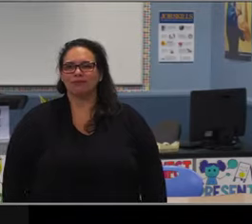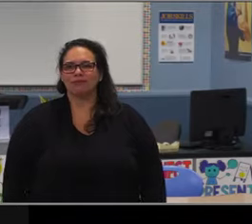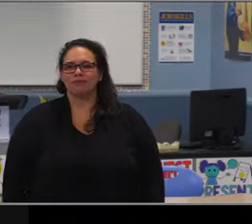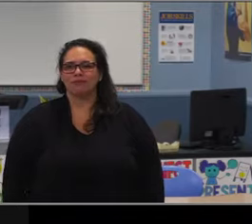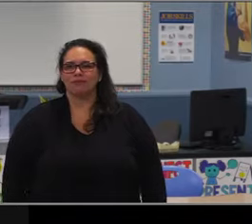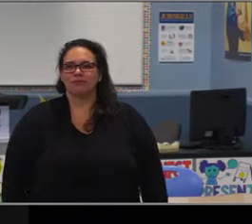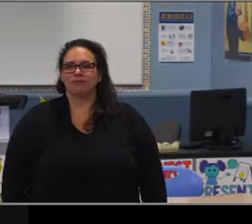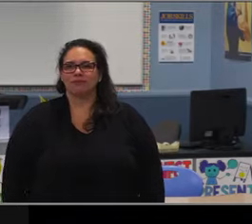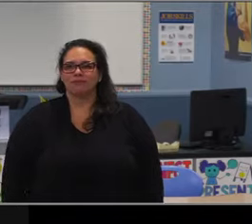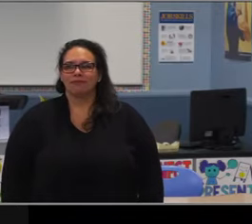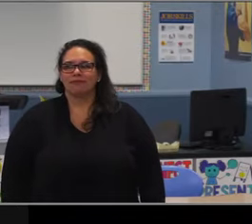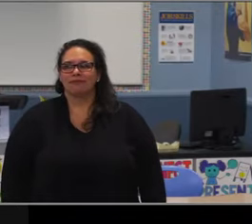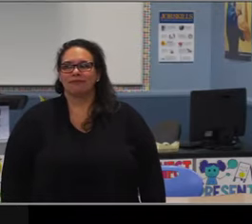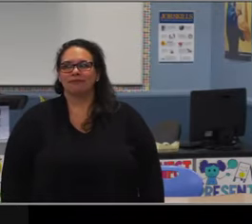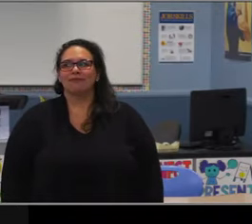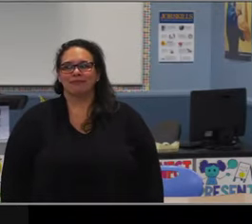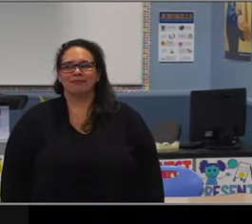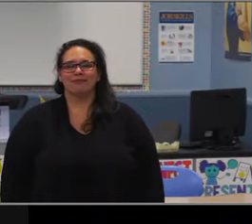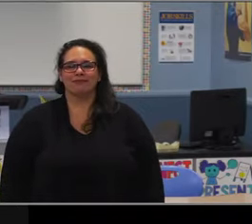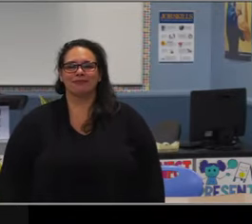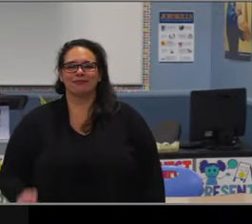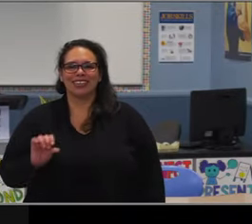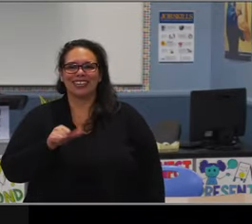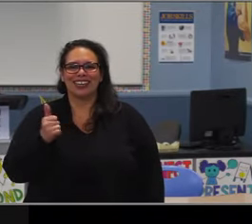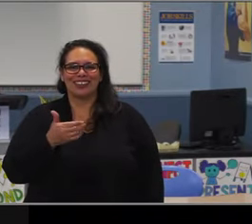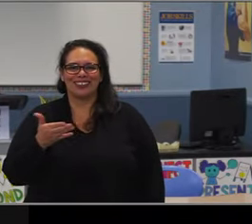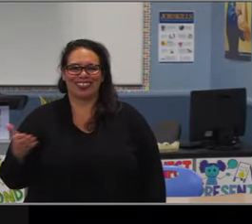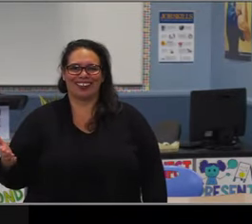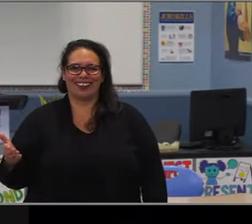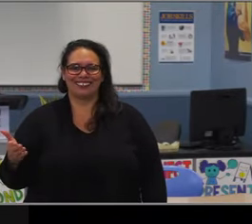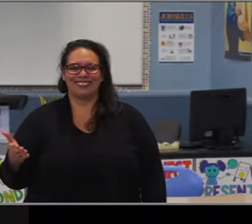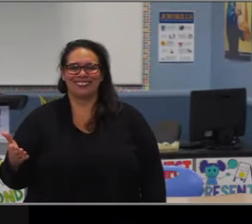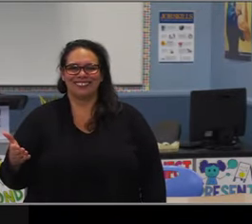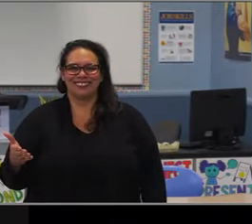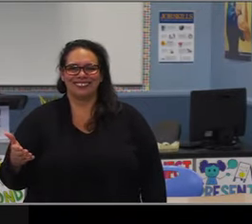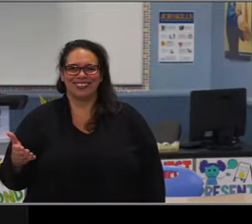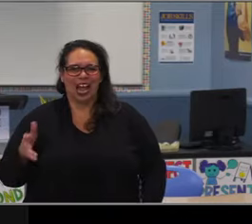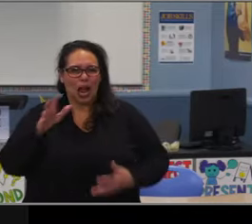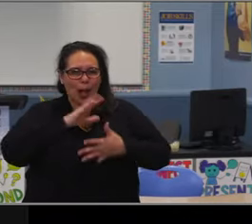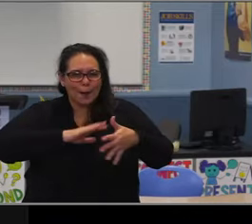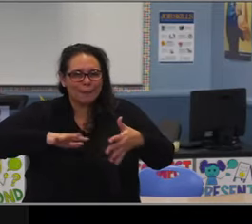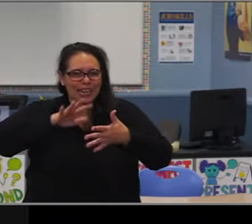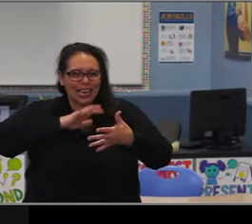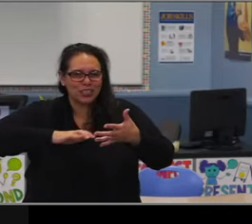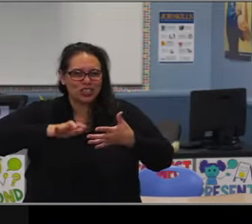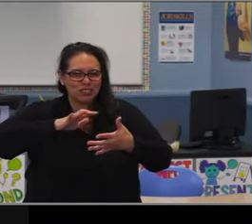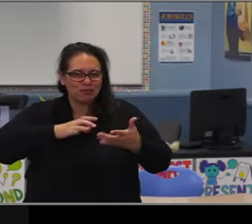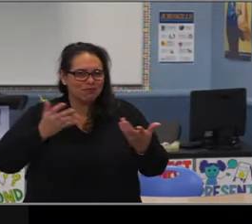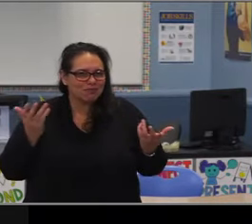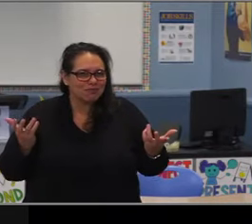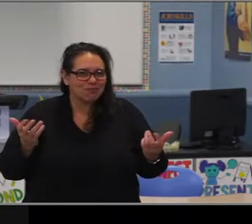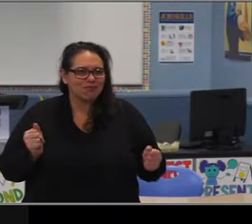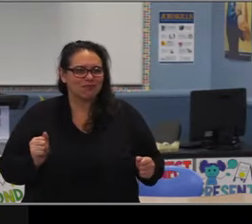So one that's 50th percentile nationally. So A-G completion is grade based